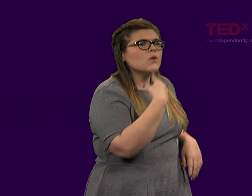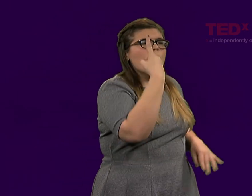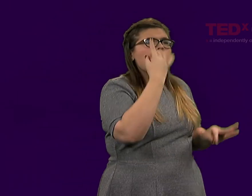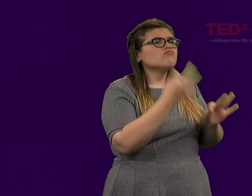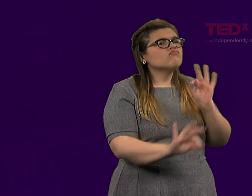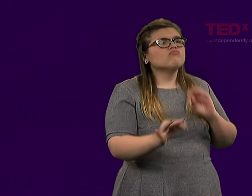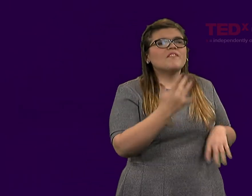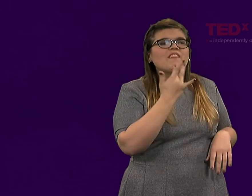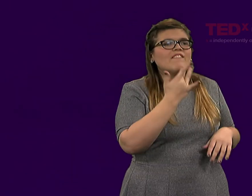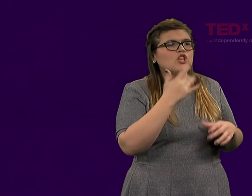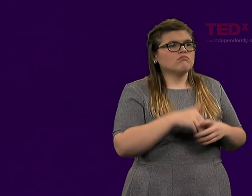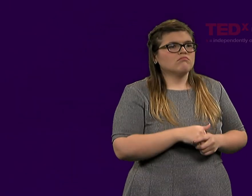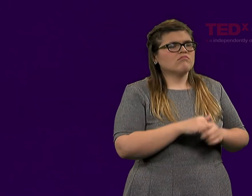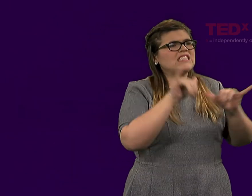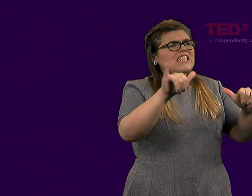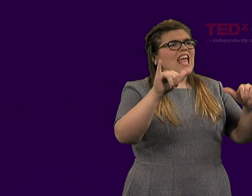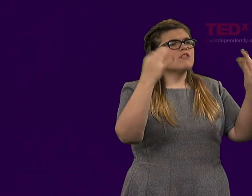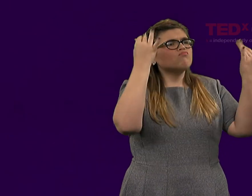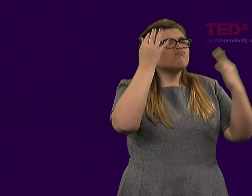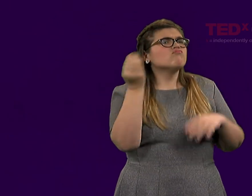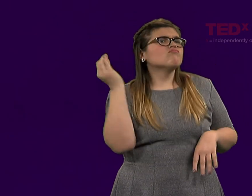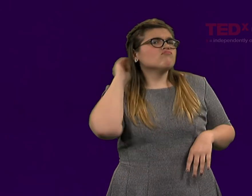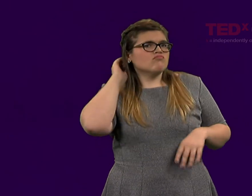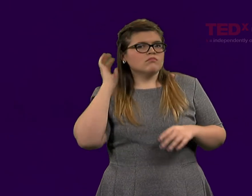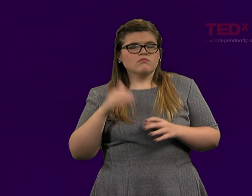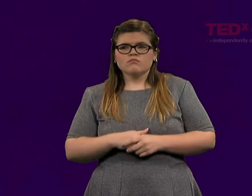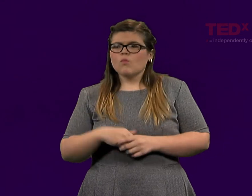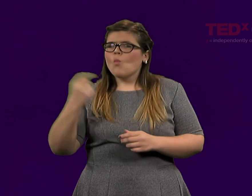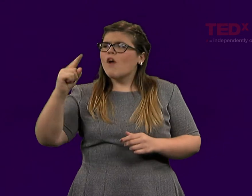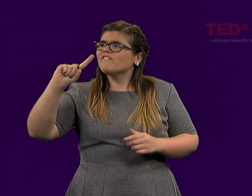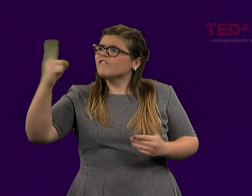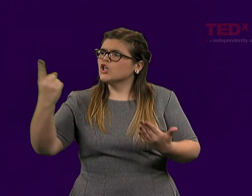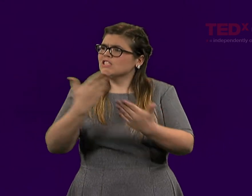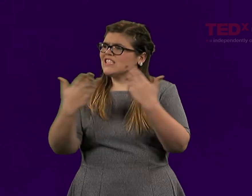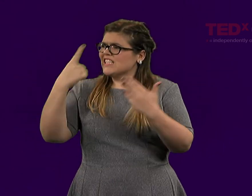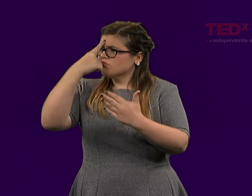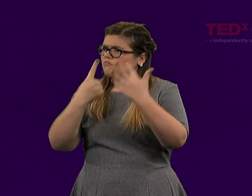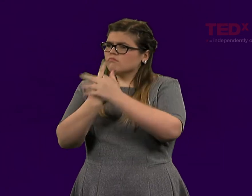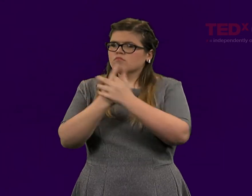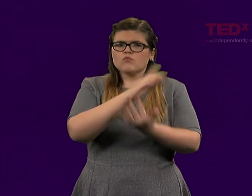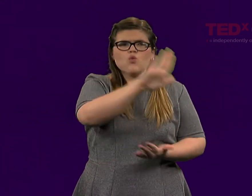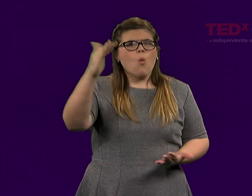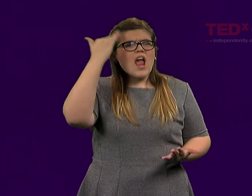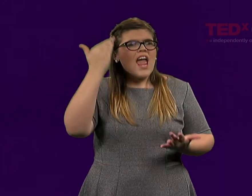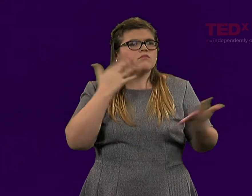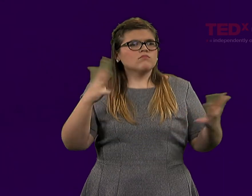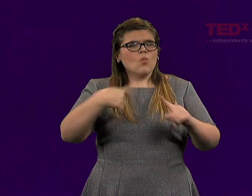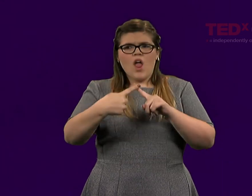I want each one of you to do me a simple favor. Keep this in mind. What's the first thing you think of